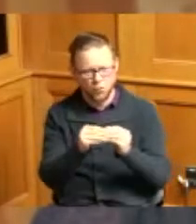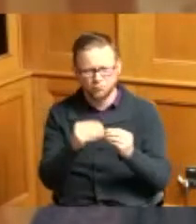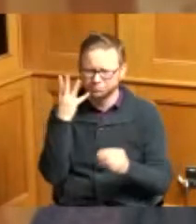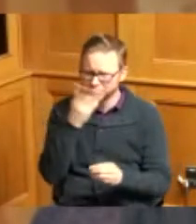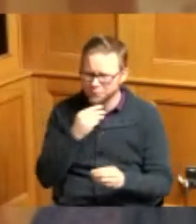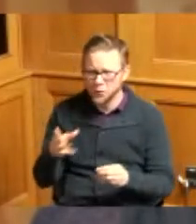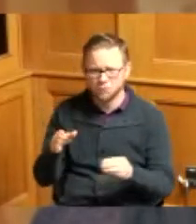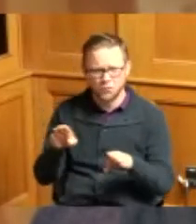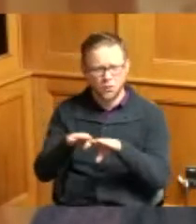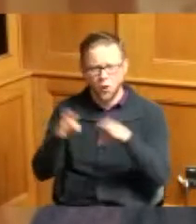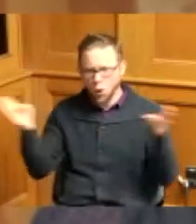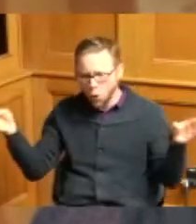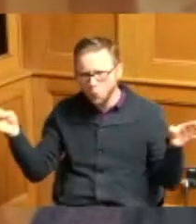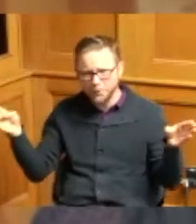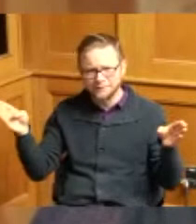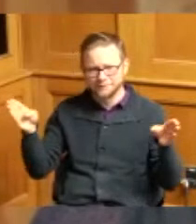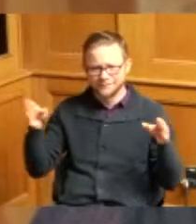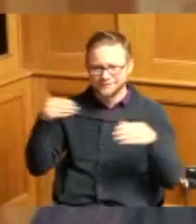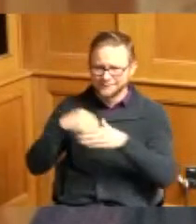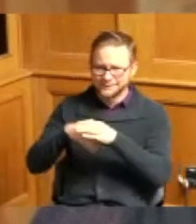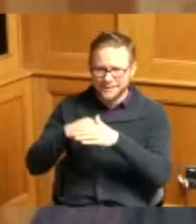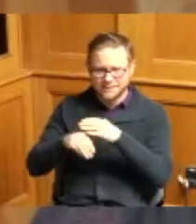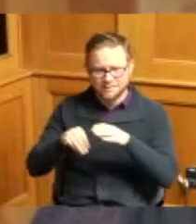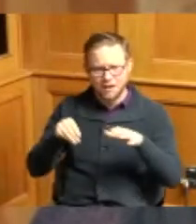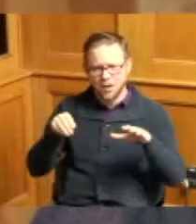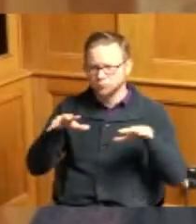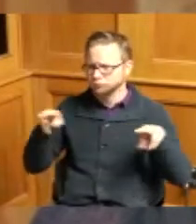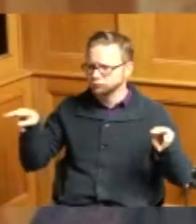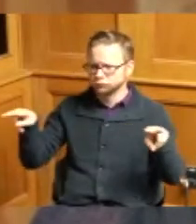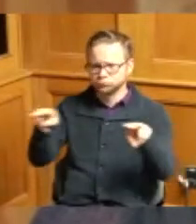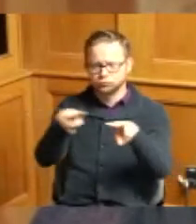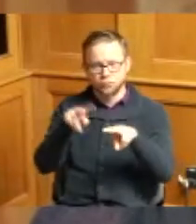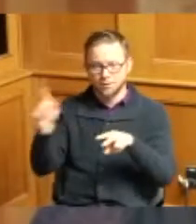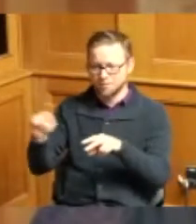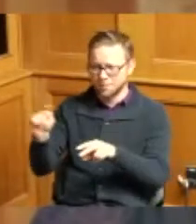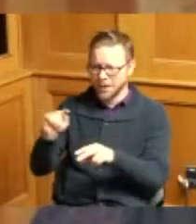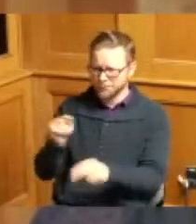I don't know if you guys got to walk through it but the bathrooms are fantastic I mean it